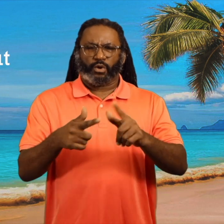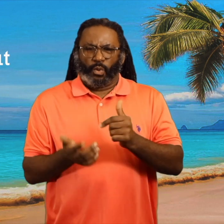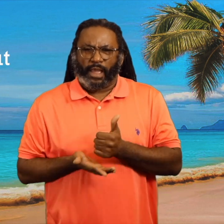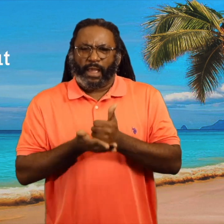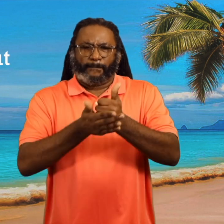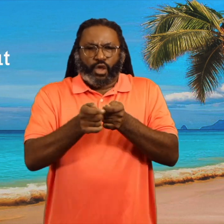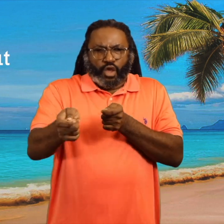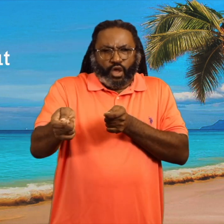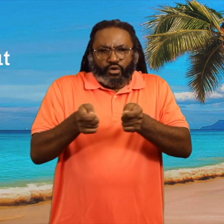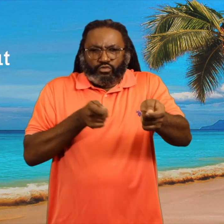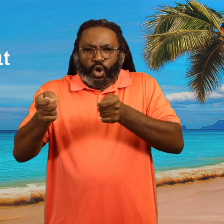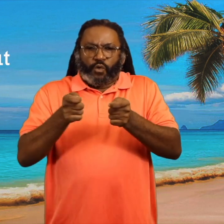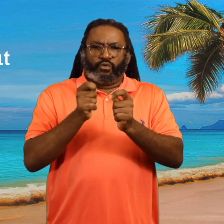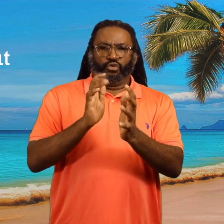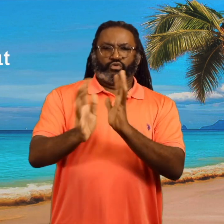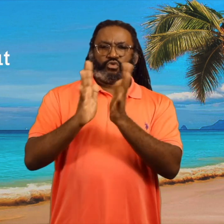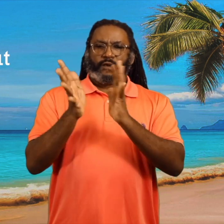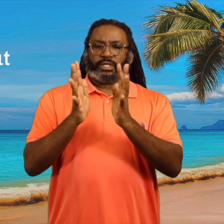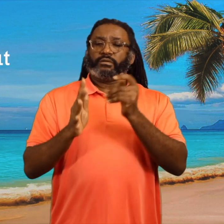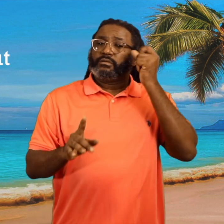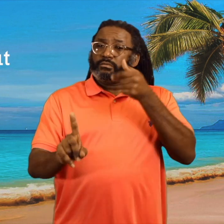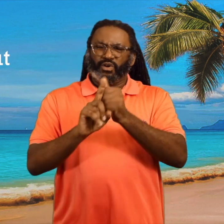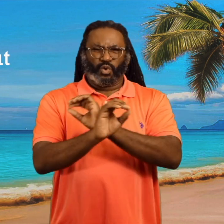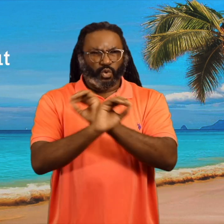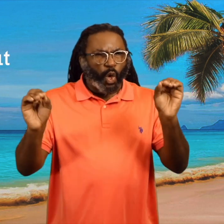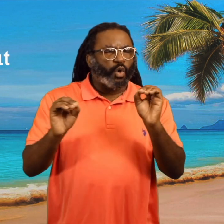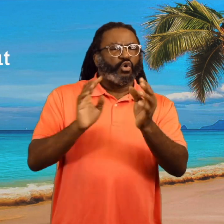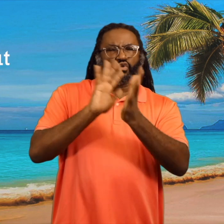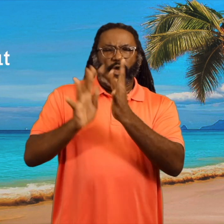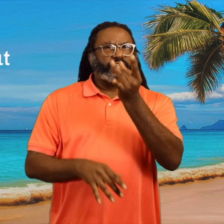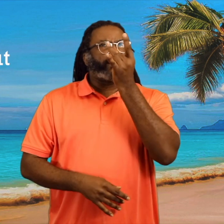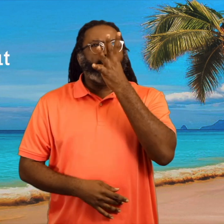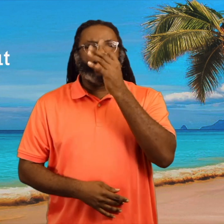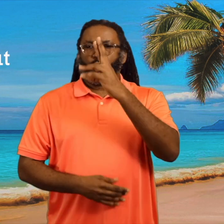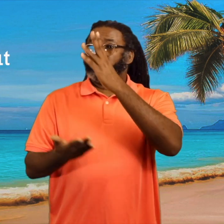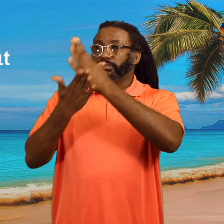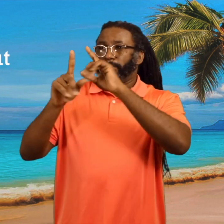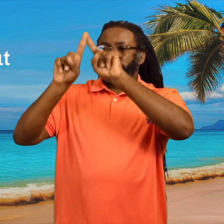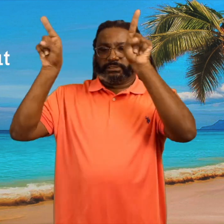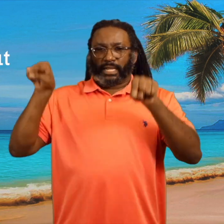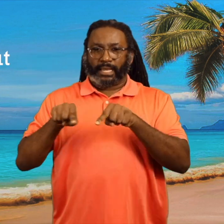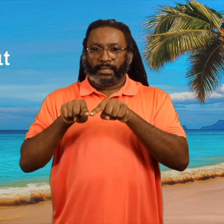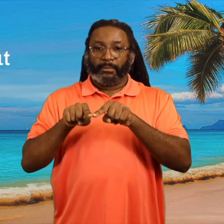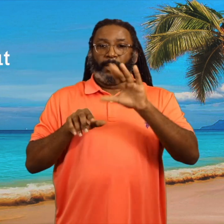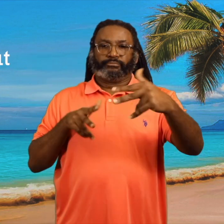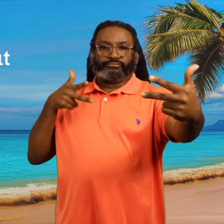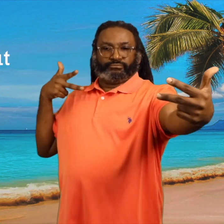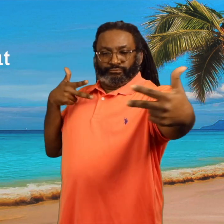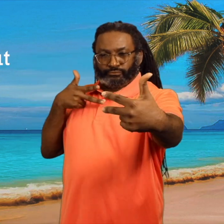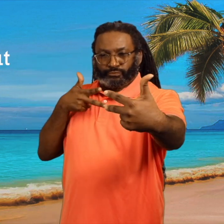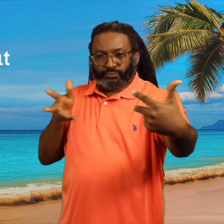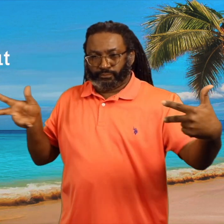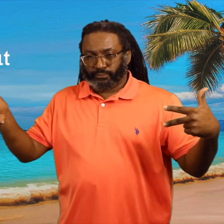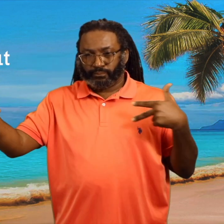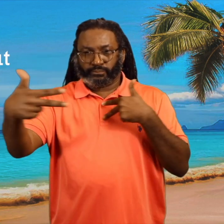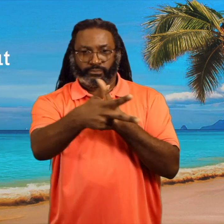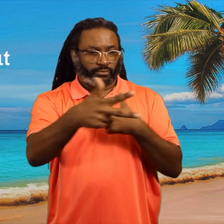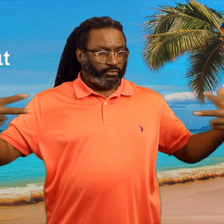A circle that intersects four corners instead of a traffic light or stop signs.